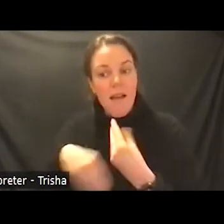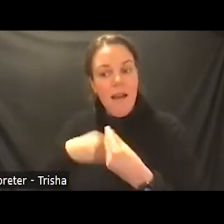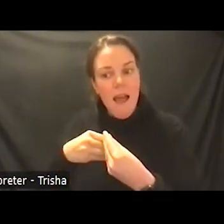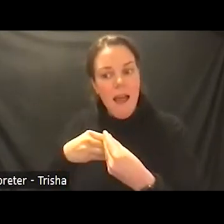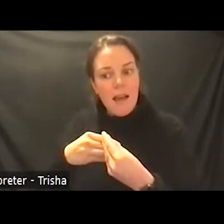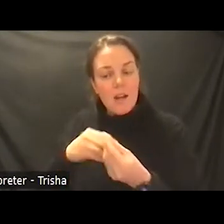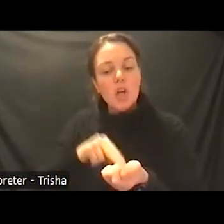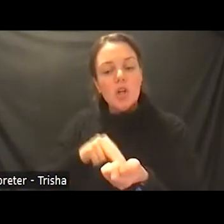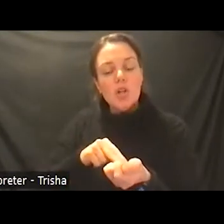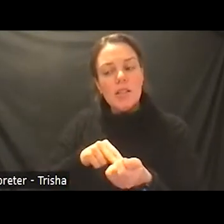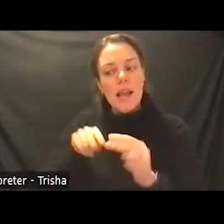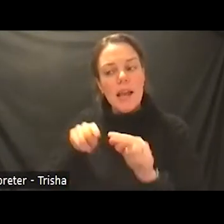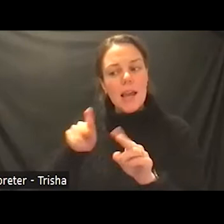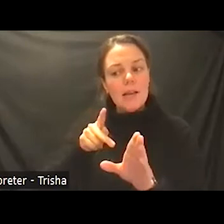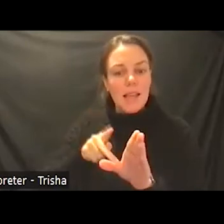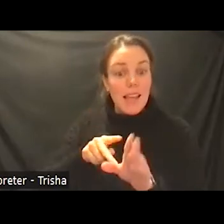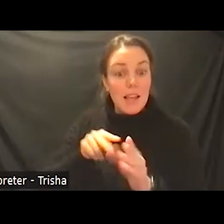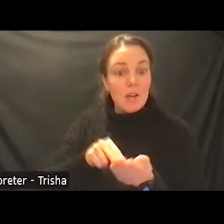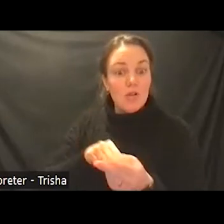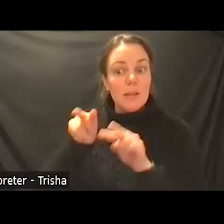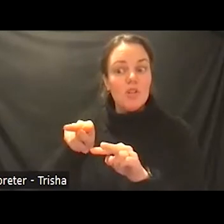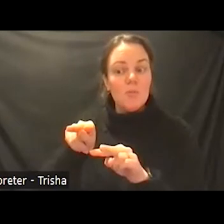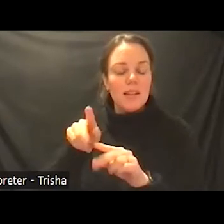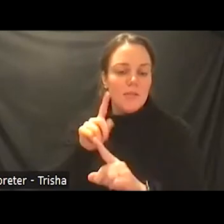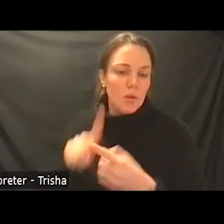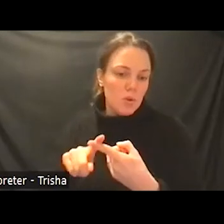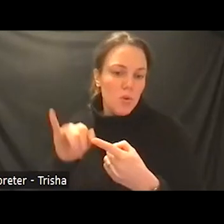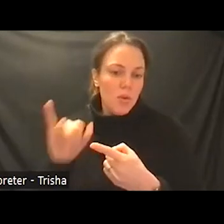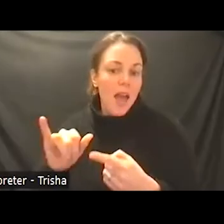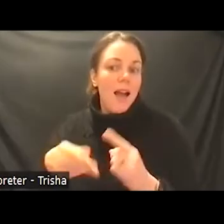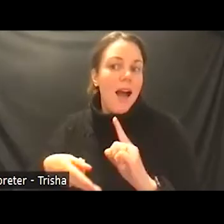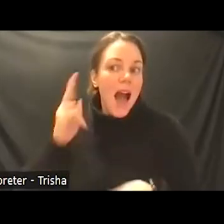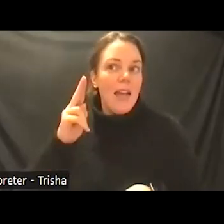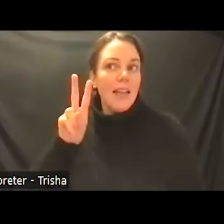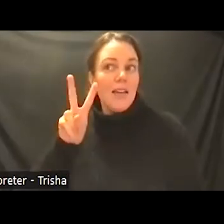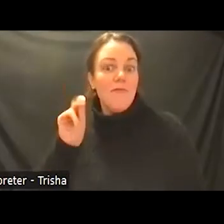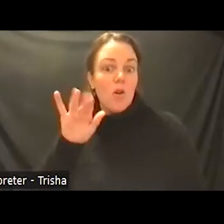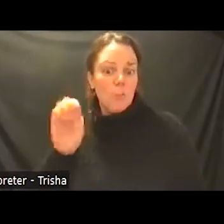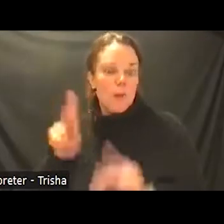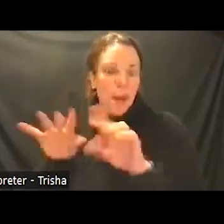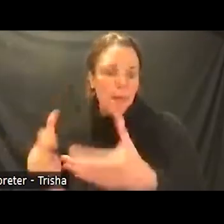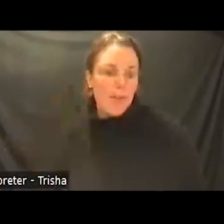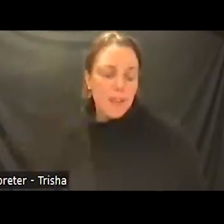care of highly vulnerable patient populations the services in our ccbhc include our strong